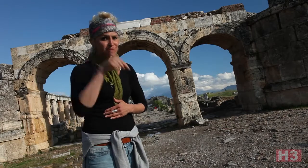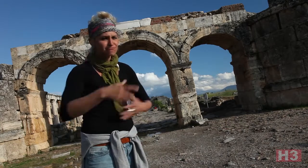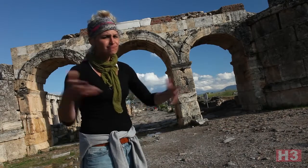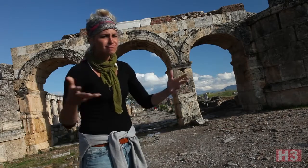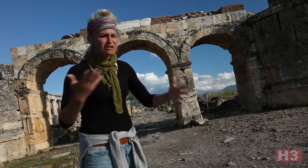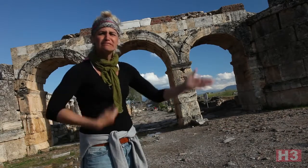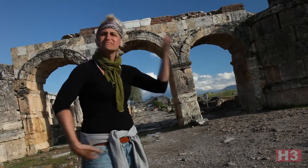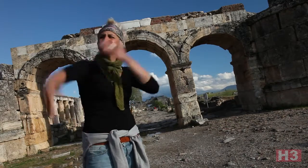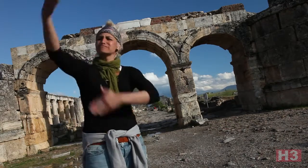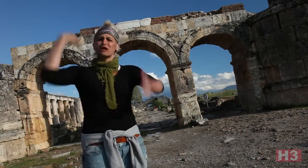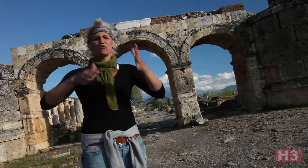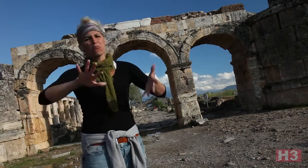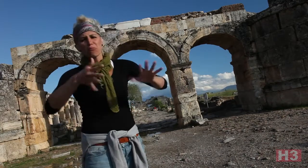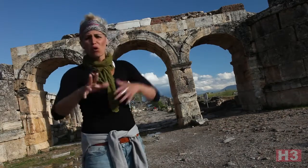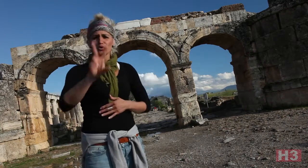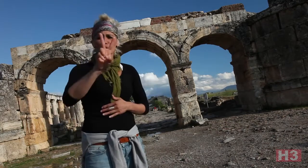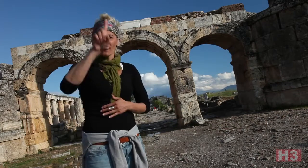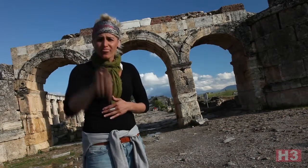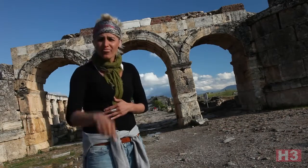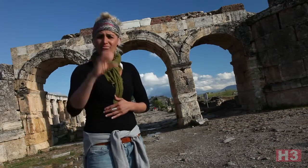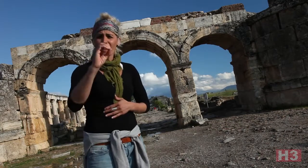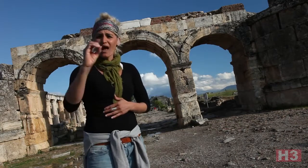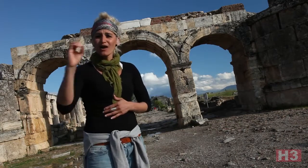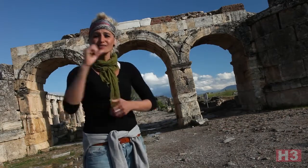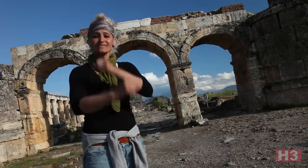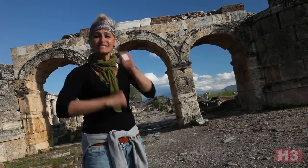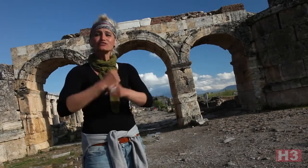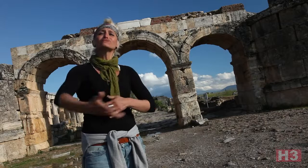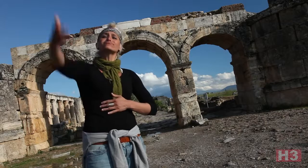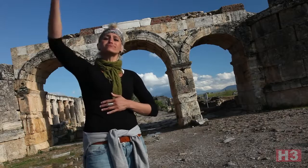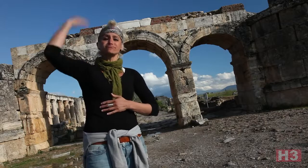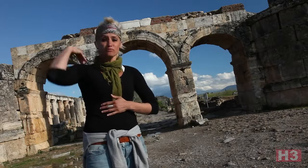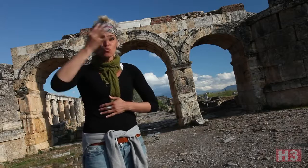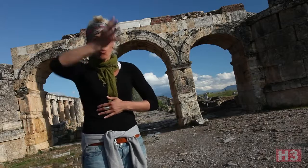It’s very old, approximately 2,000 years old.